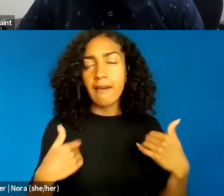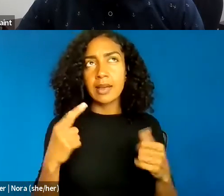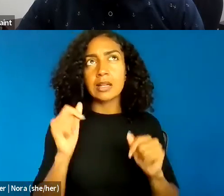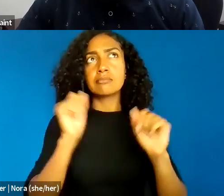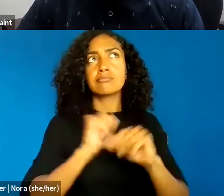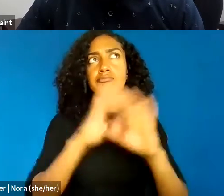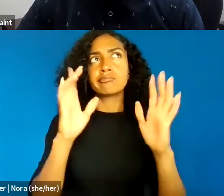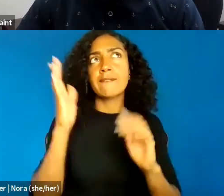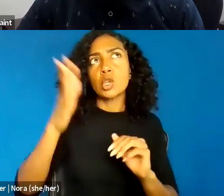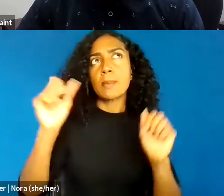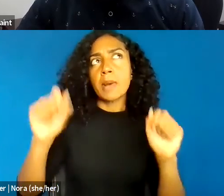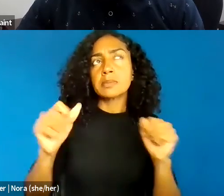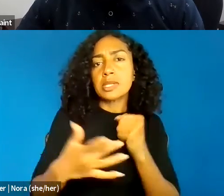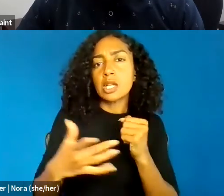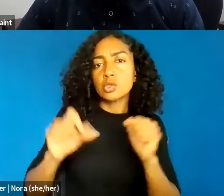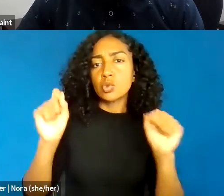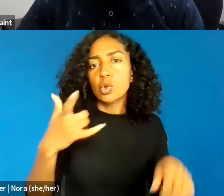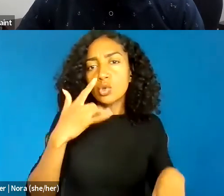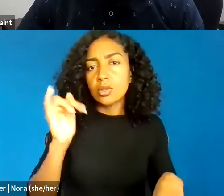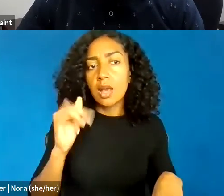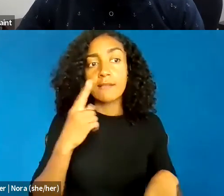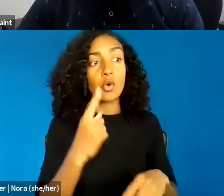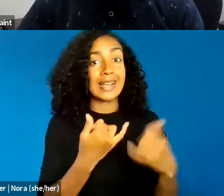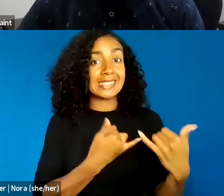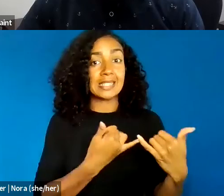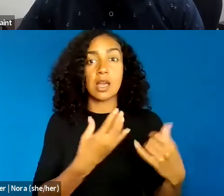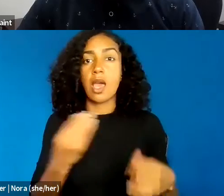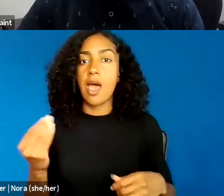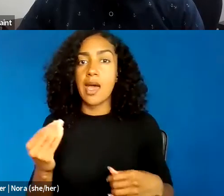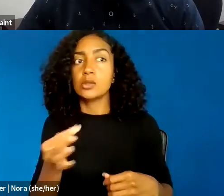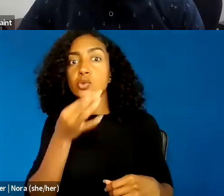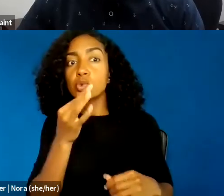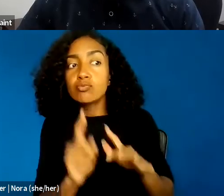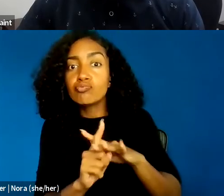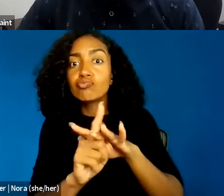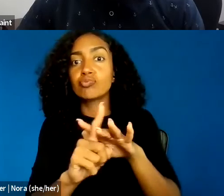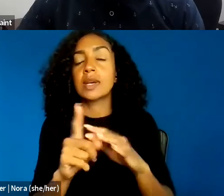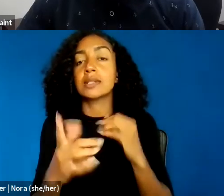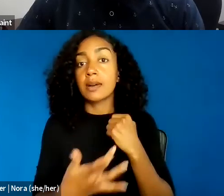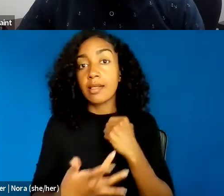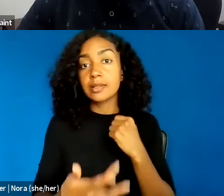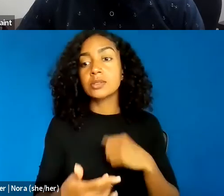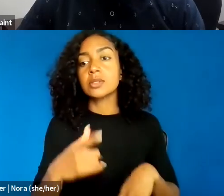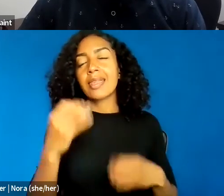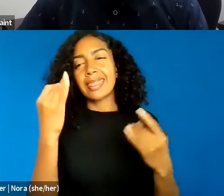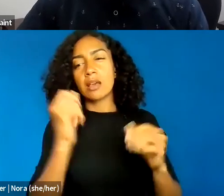So for existing and emerging technologies, think of the likely exponential increase